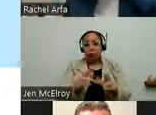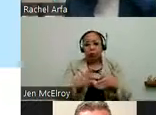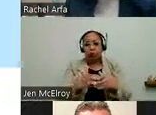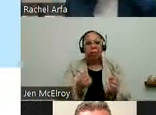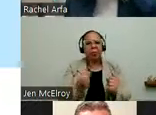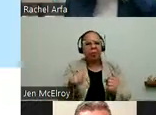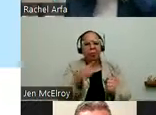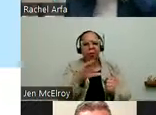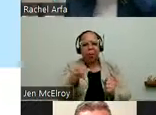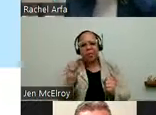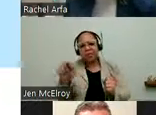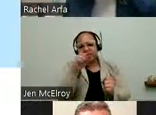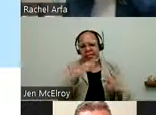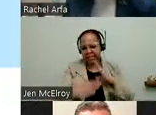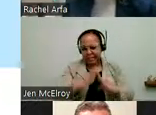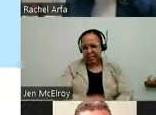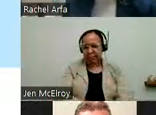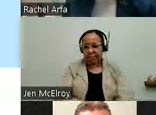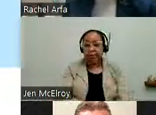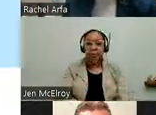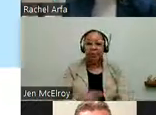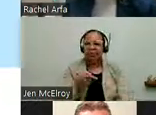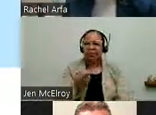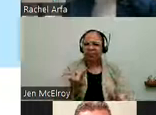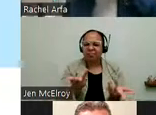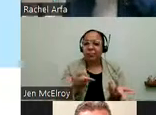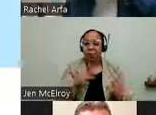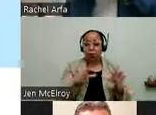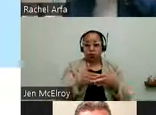Resource Groups are located across the company. That is for people with the